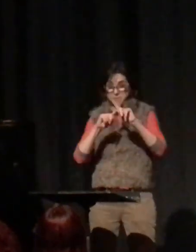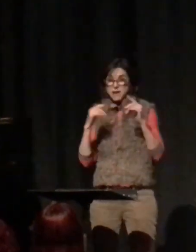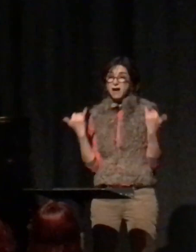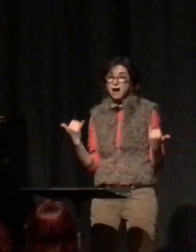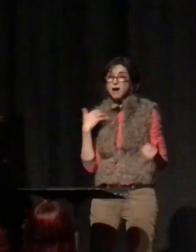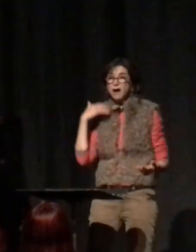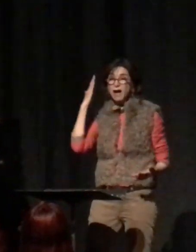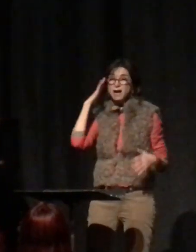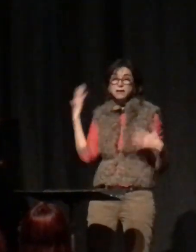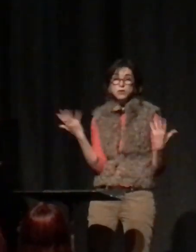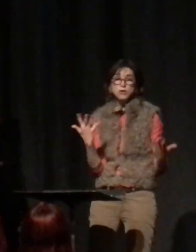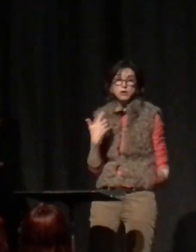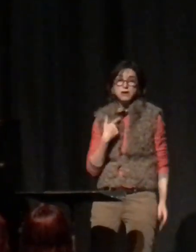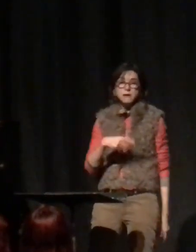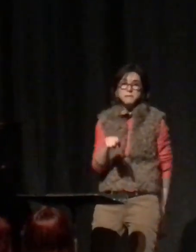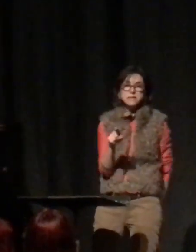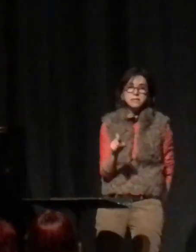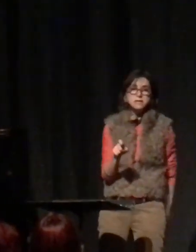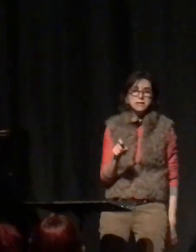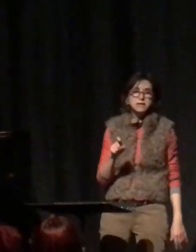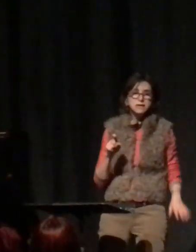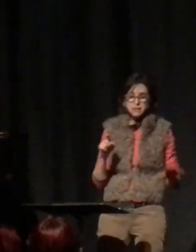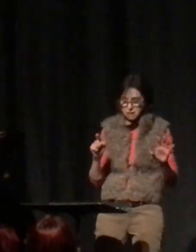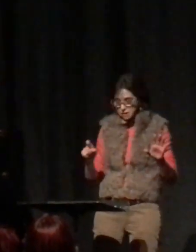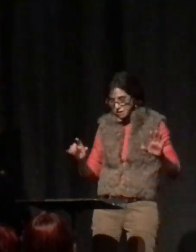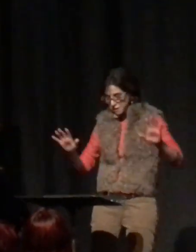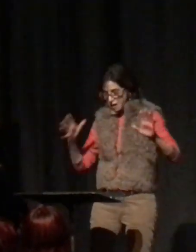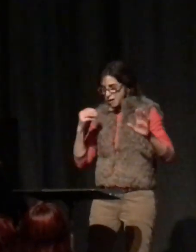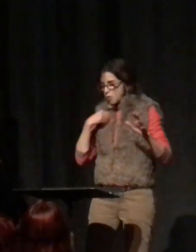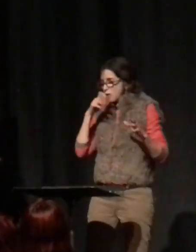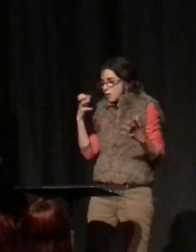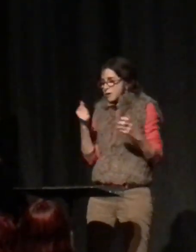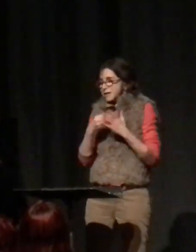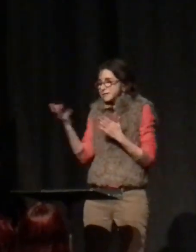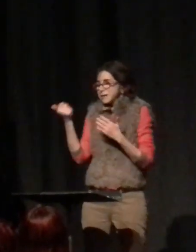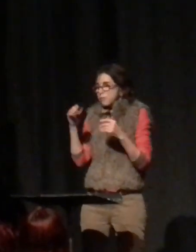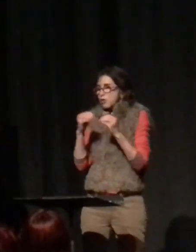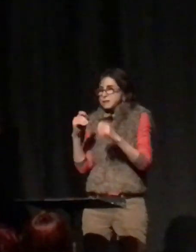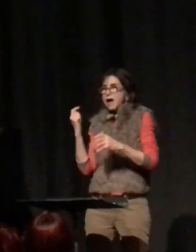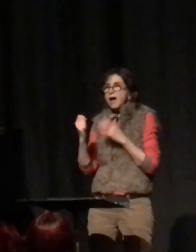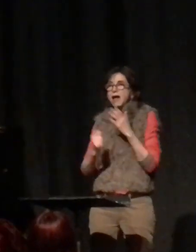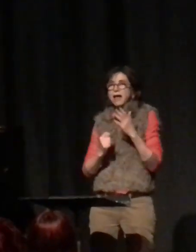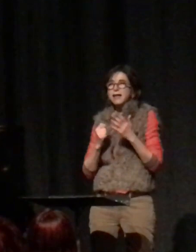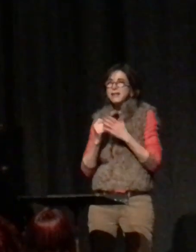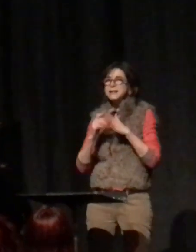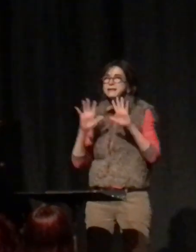But I know what I'm needing, and I don't want to waste more time